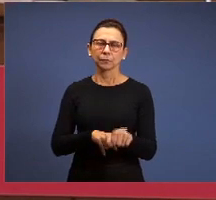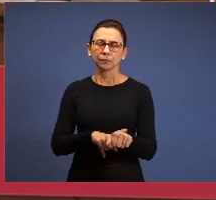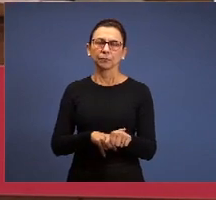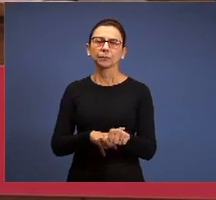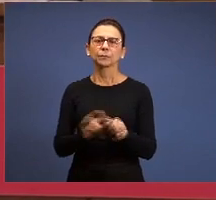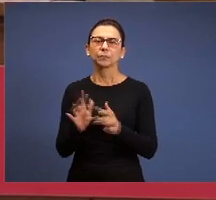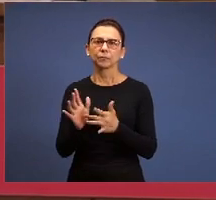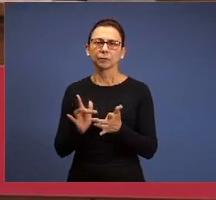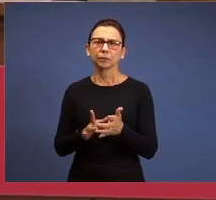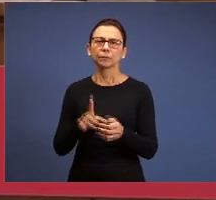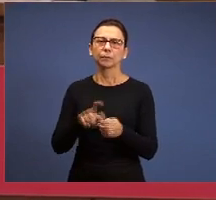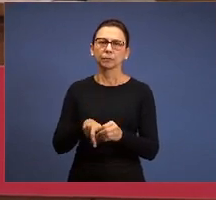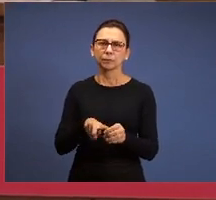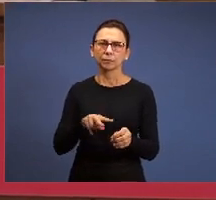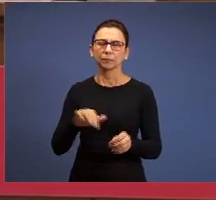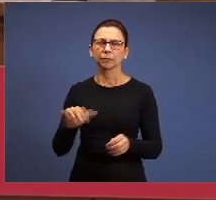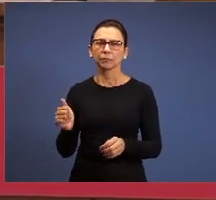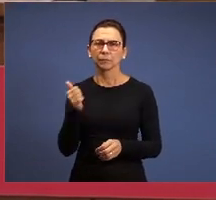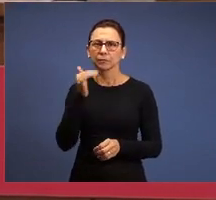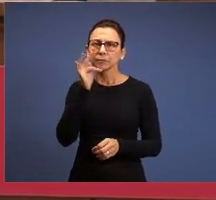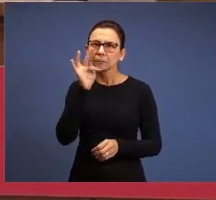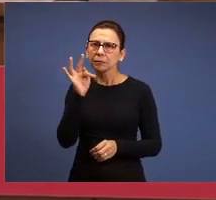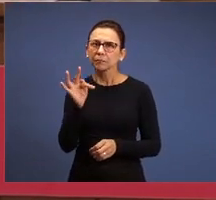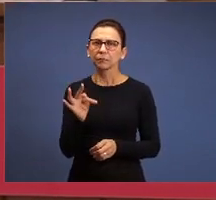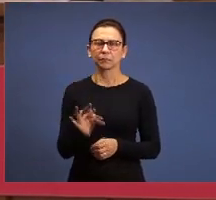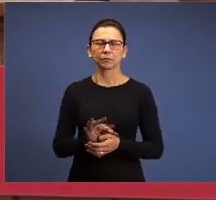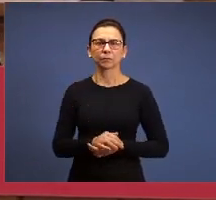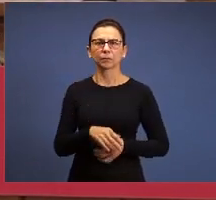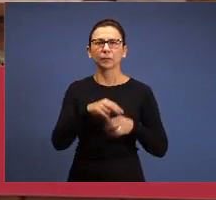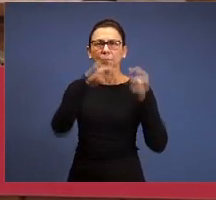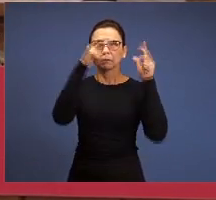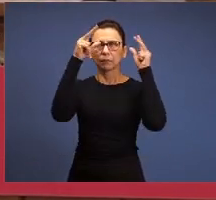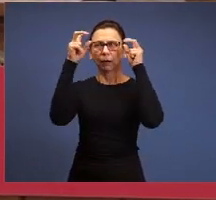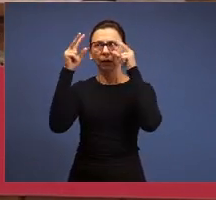living, we don’t have illusions, we know